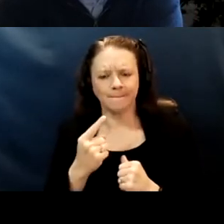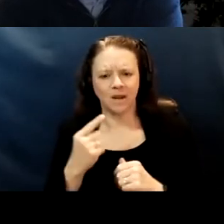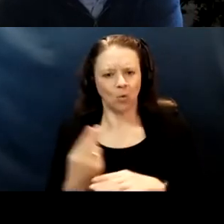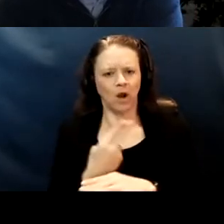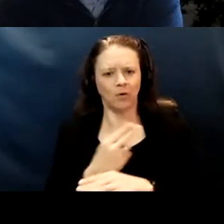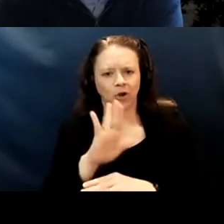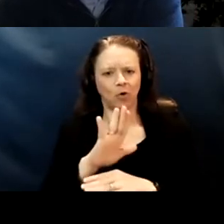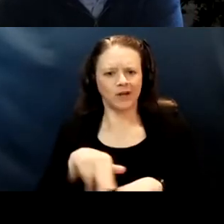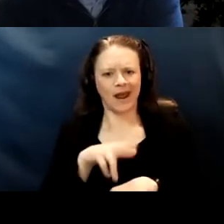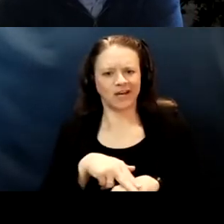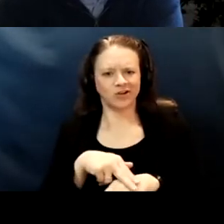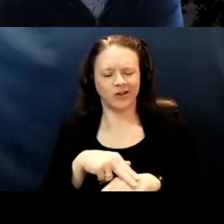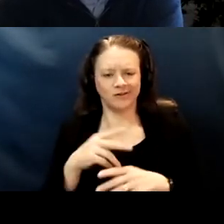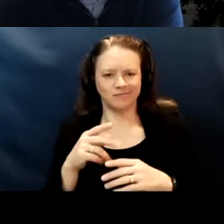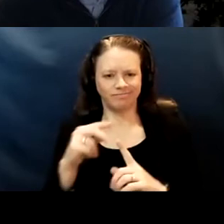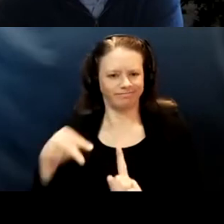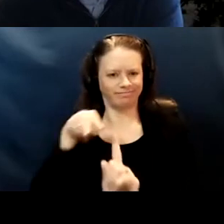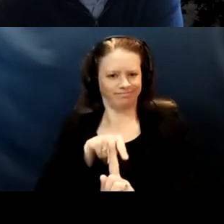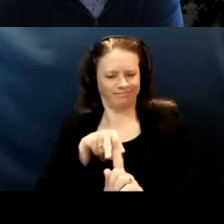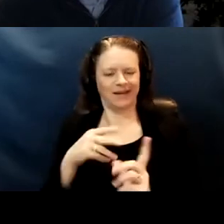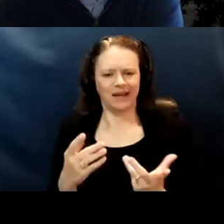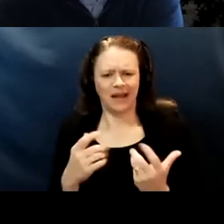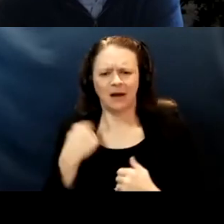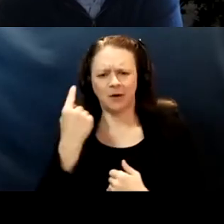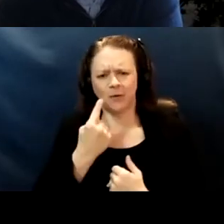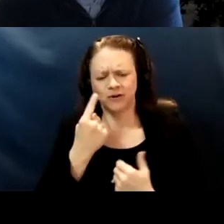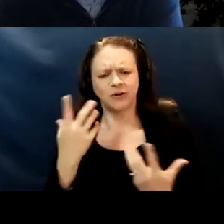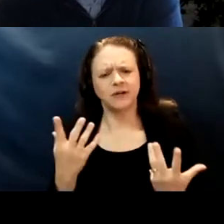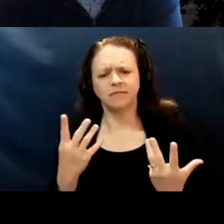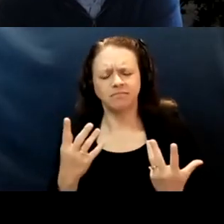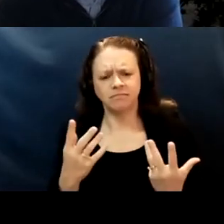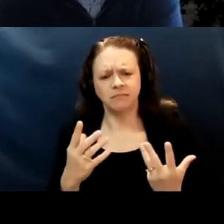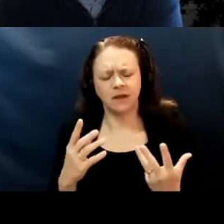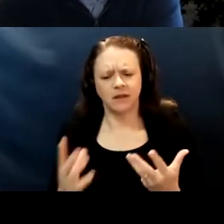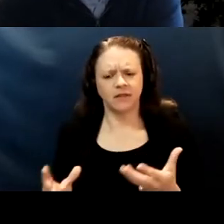Do you think the collaboration that's going on in California between advocates for older adults